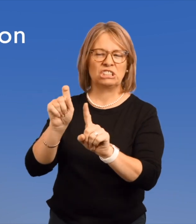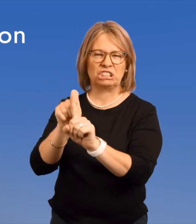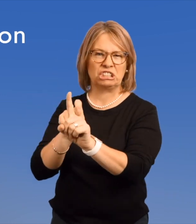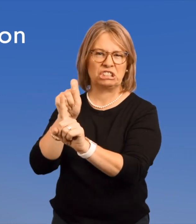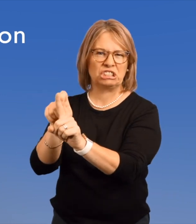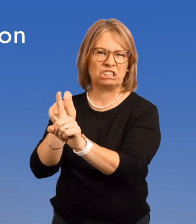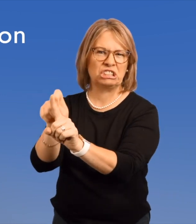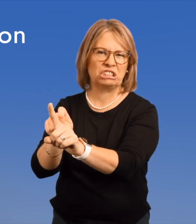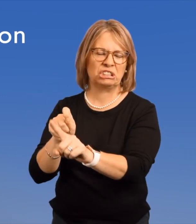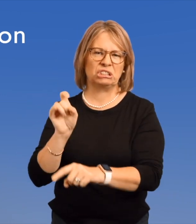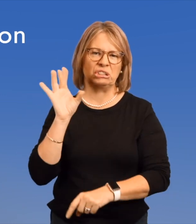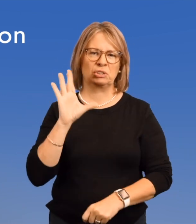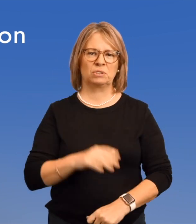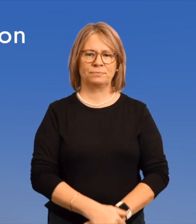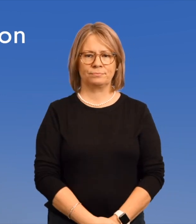Persecution.